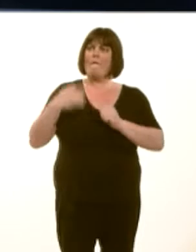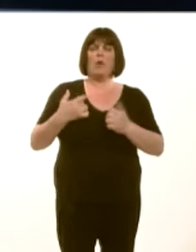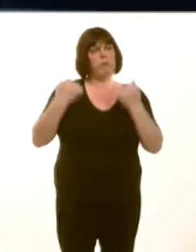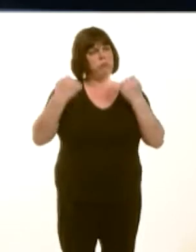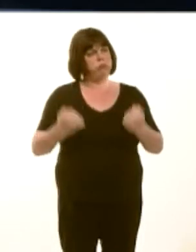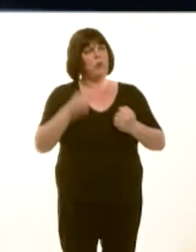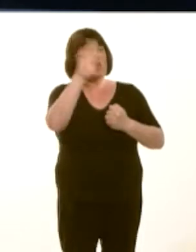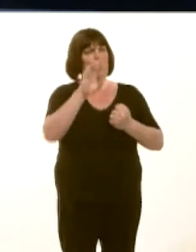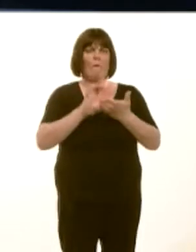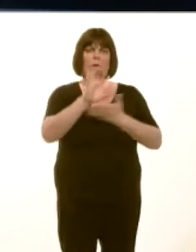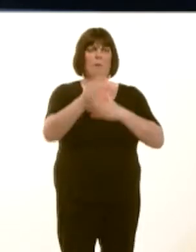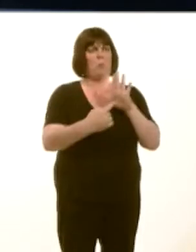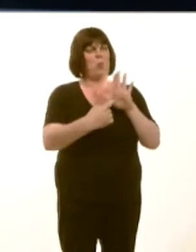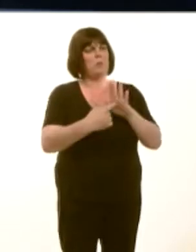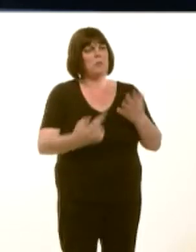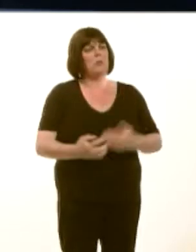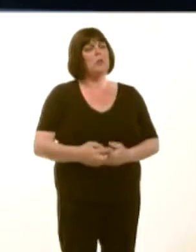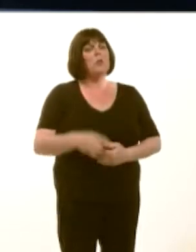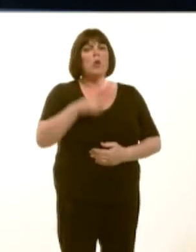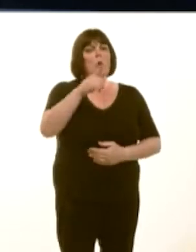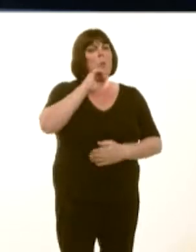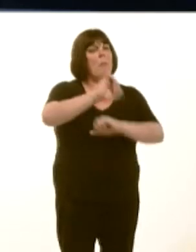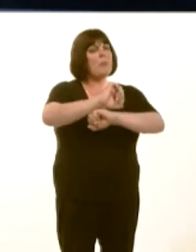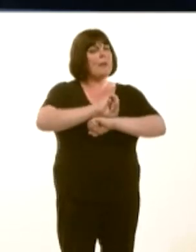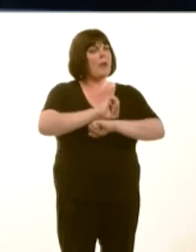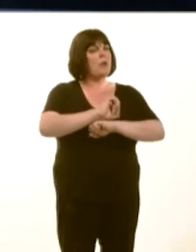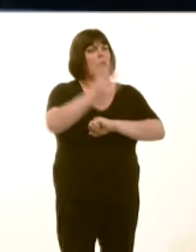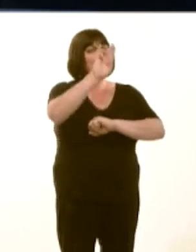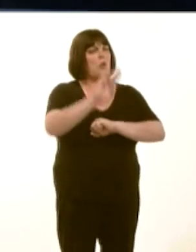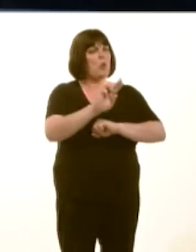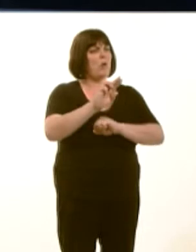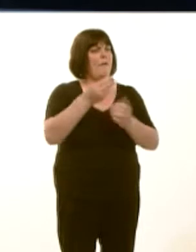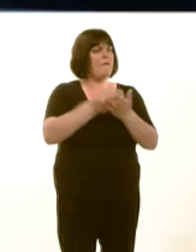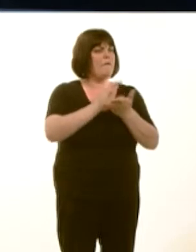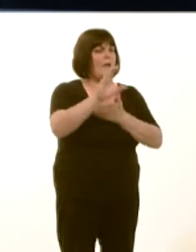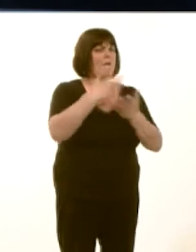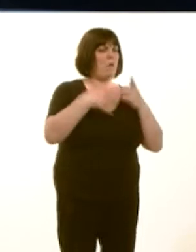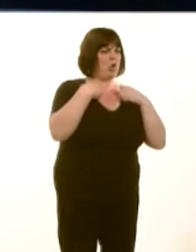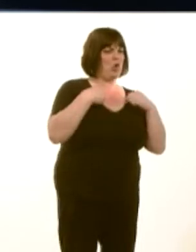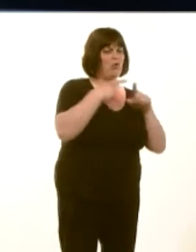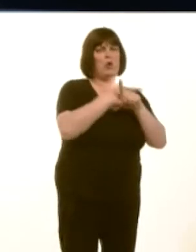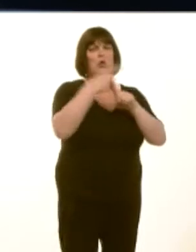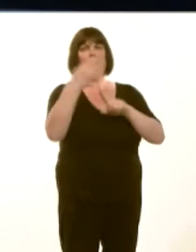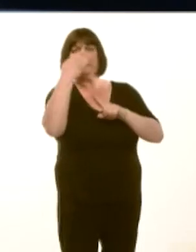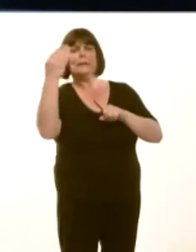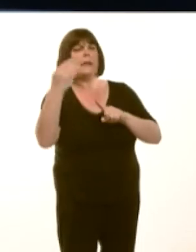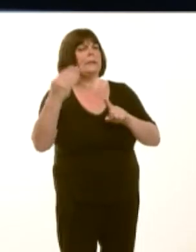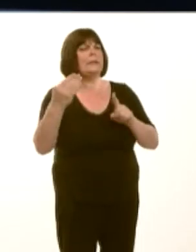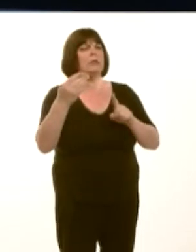What impact do you think a commitment to protect per-pupil funding from nursery to 19 in England would mean in real terms for your Welsh Government?